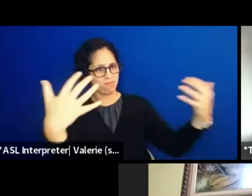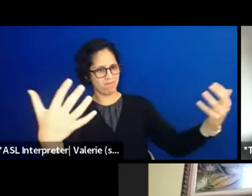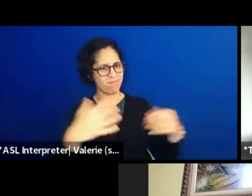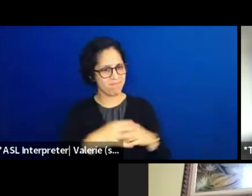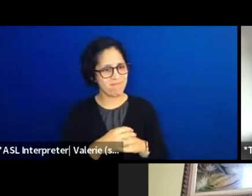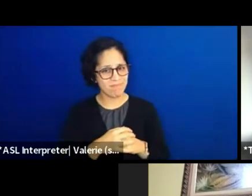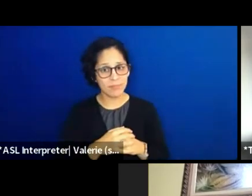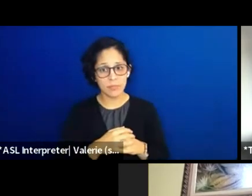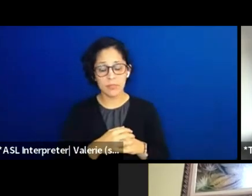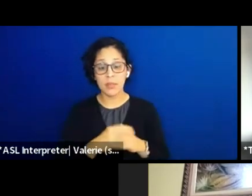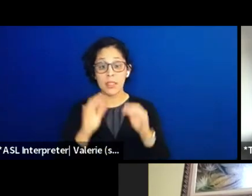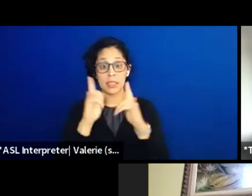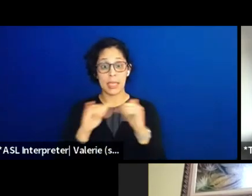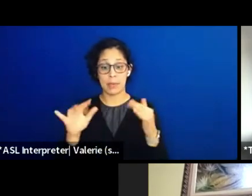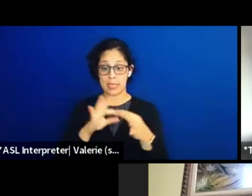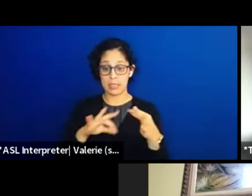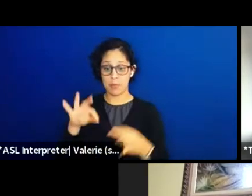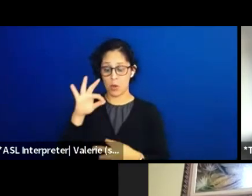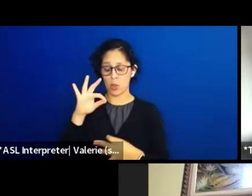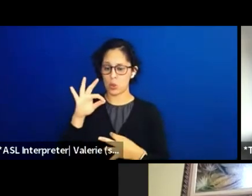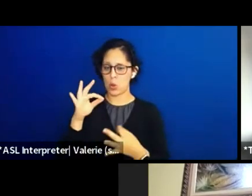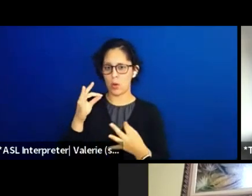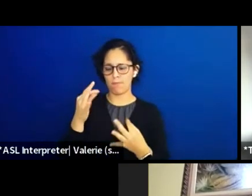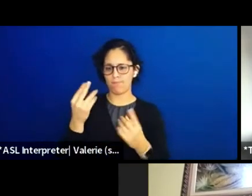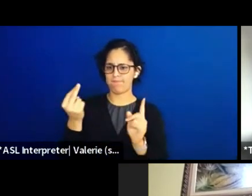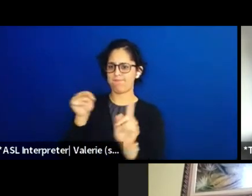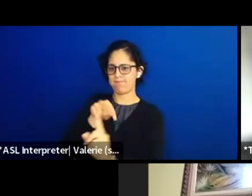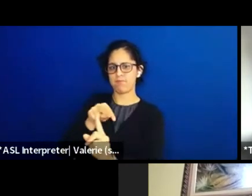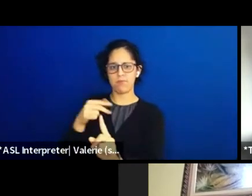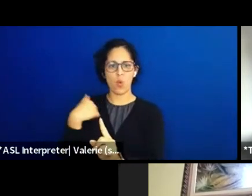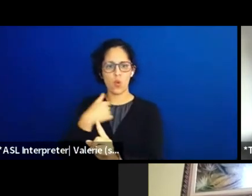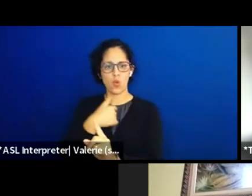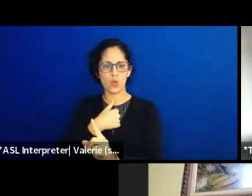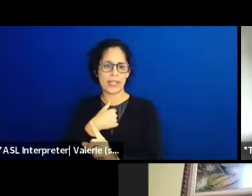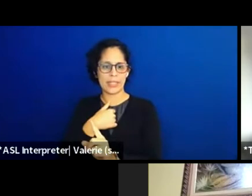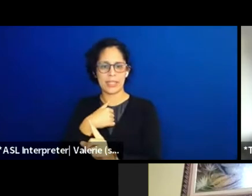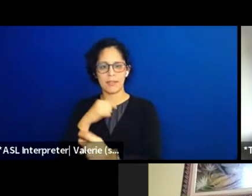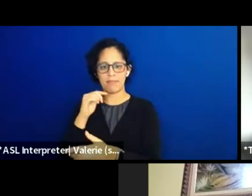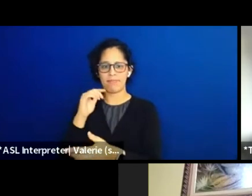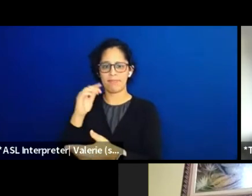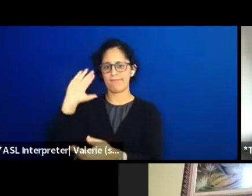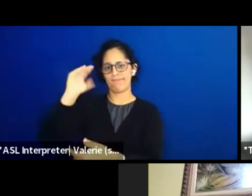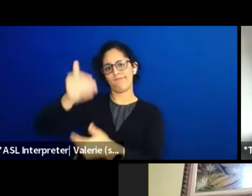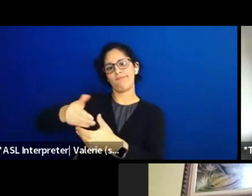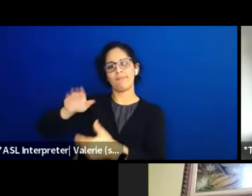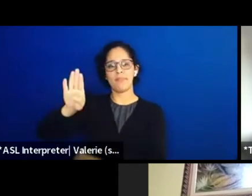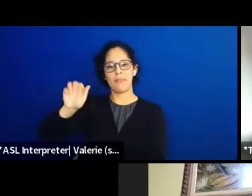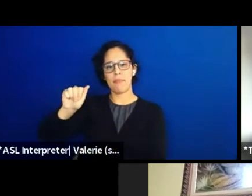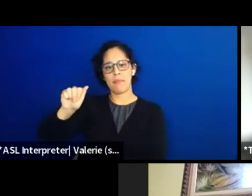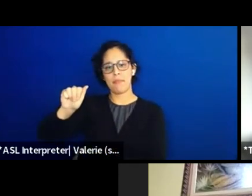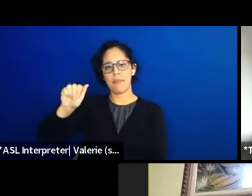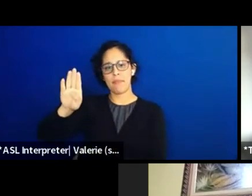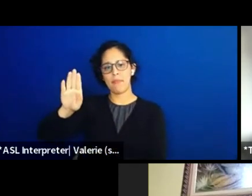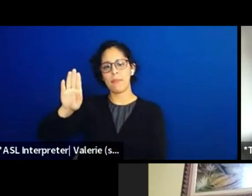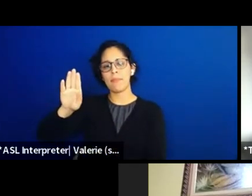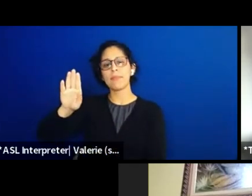where like Bob Marley said, "We chant down Babylon." And so our organization, the Love to Everglades Movement,